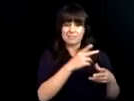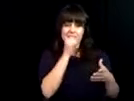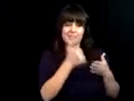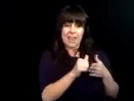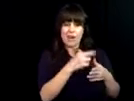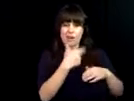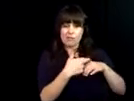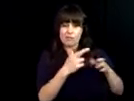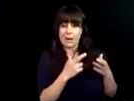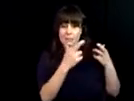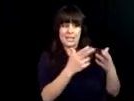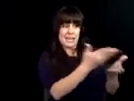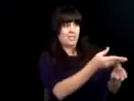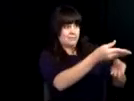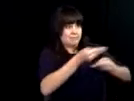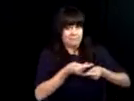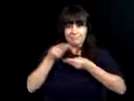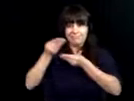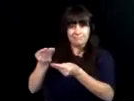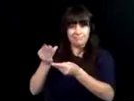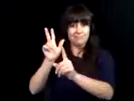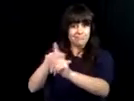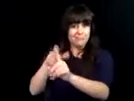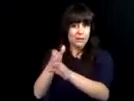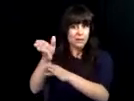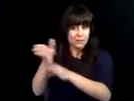career opportunity as a result of a successful internship and a letter of